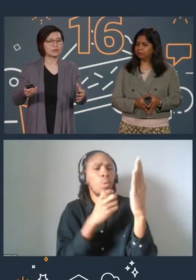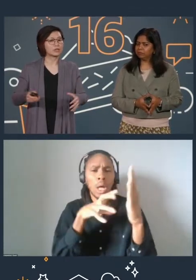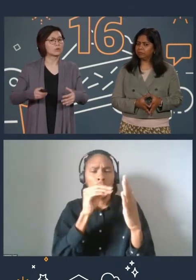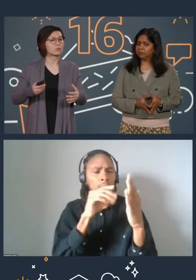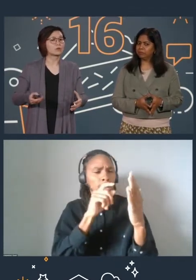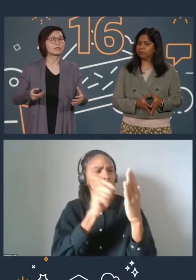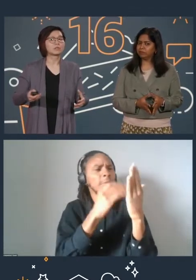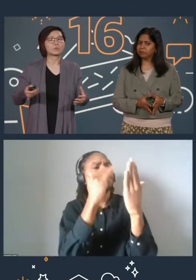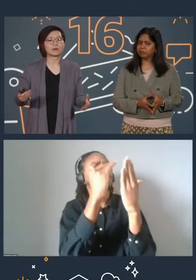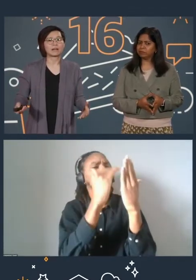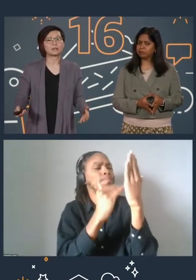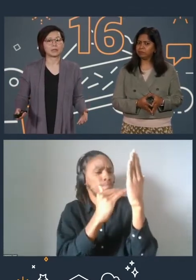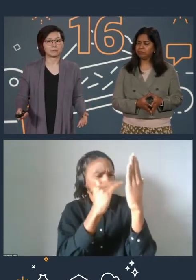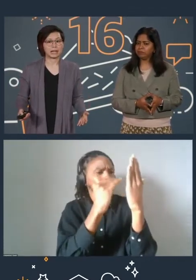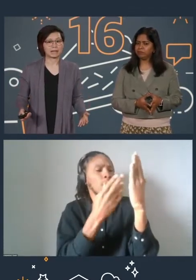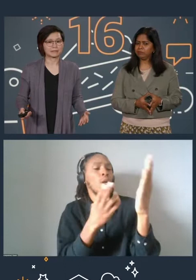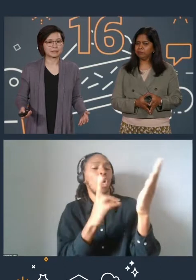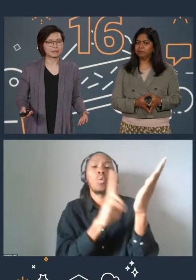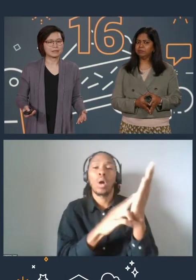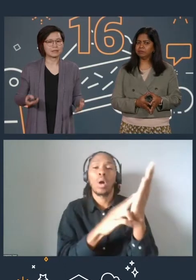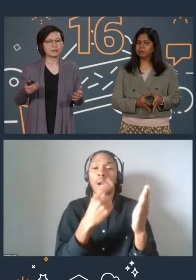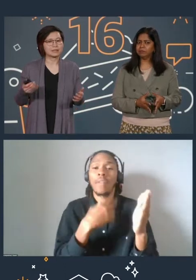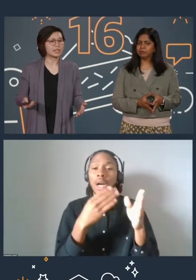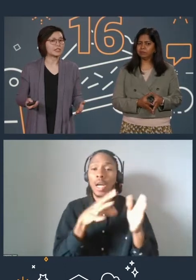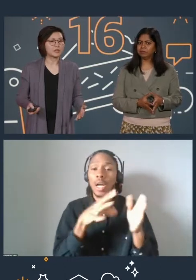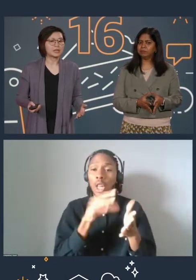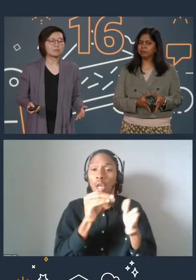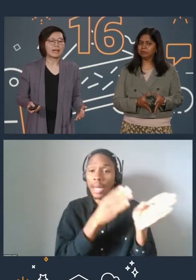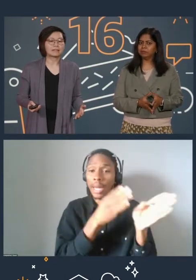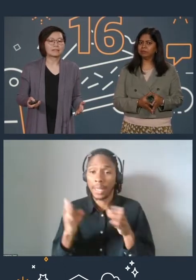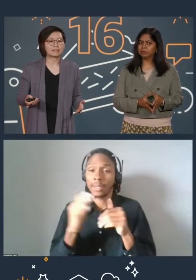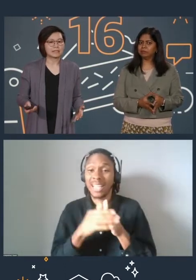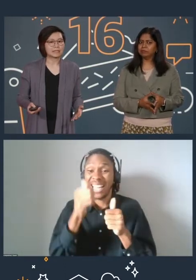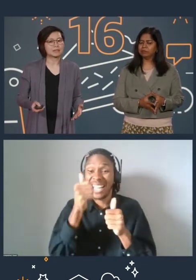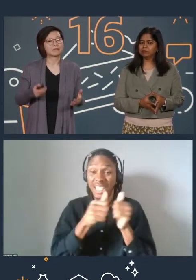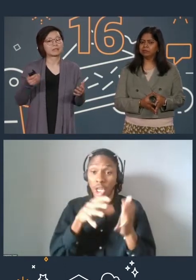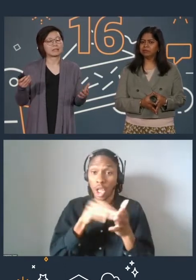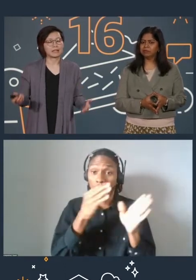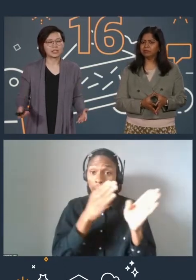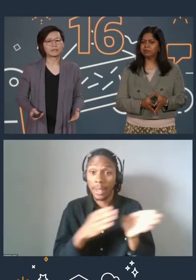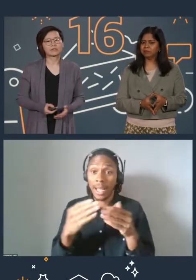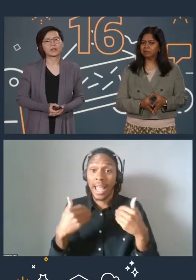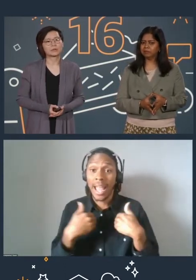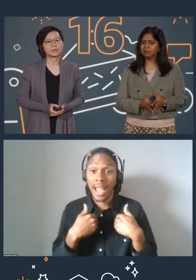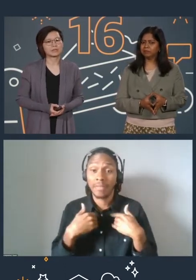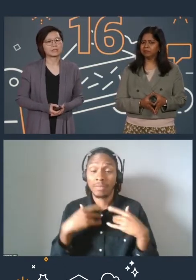you can enroll into one of our learning plans. Each learning plan consists of a collection of training courses